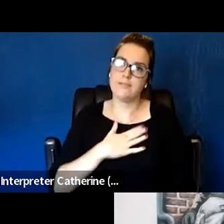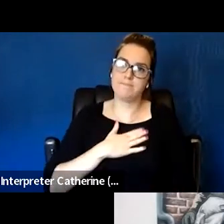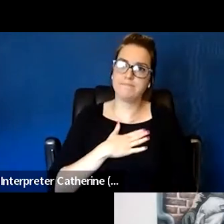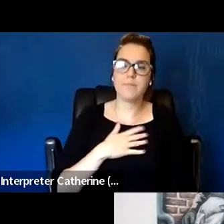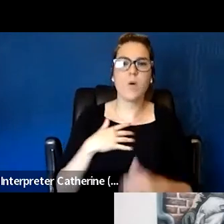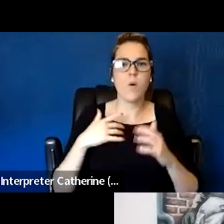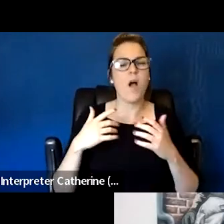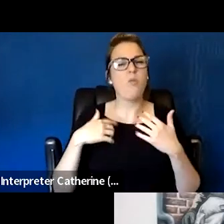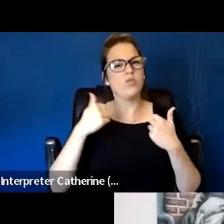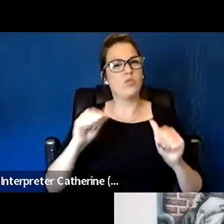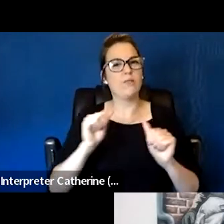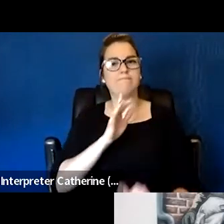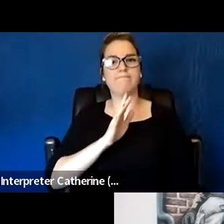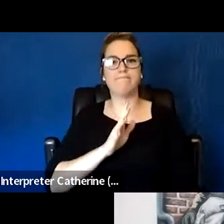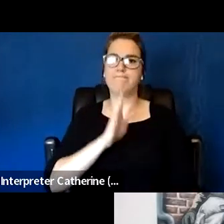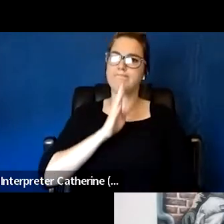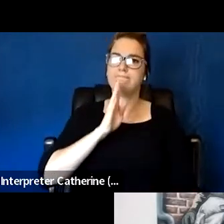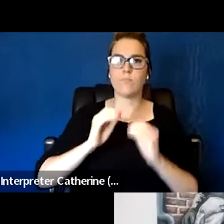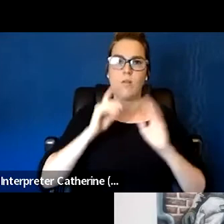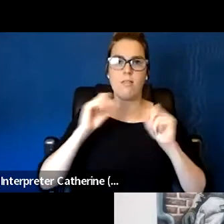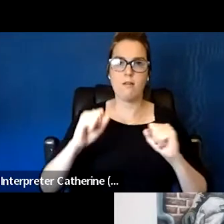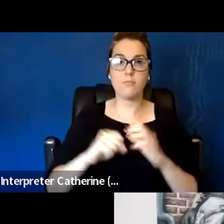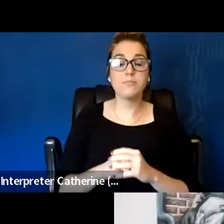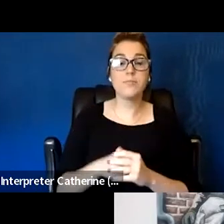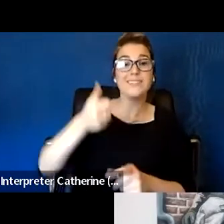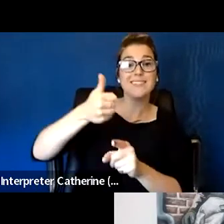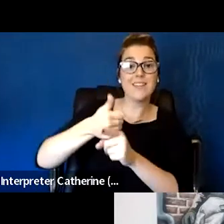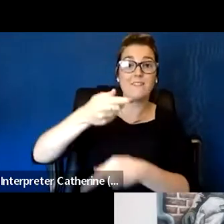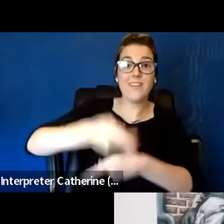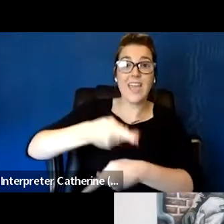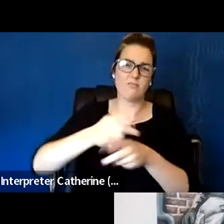Self-care is so important in this work.